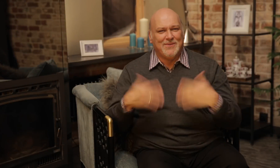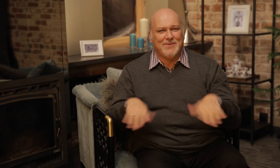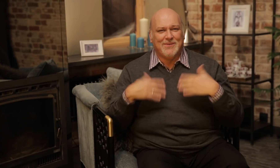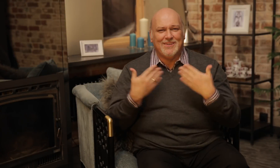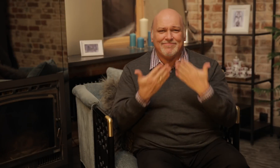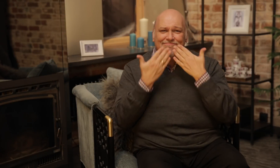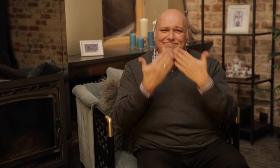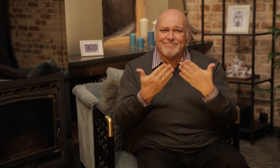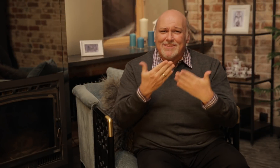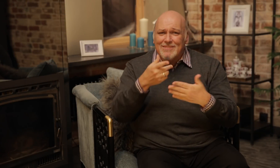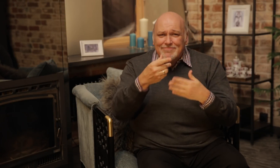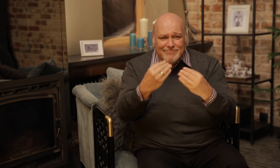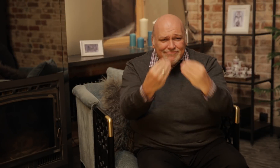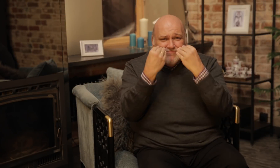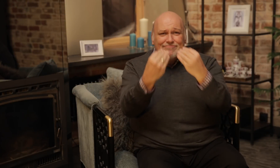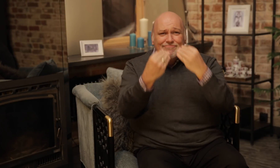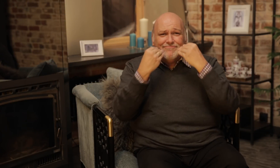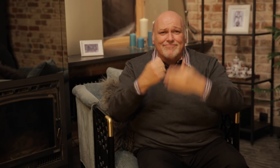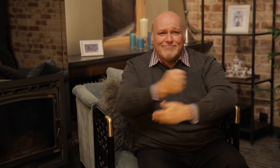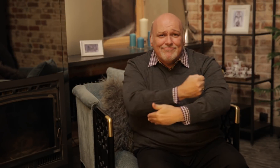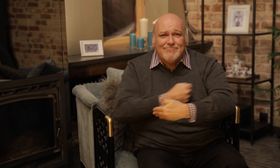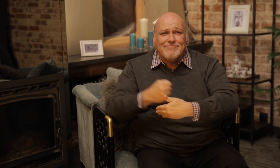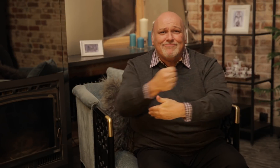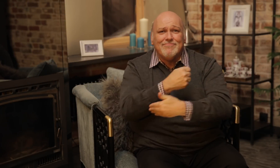Thank you for showing us how to make this salad.